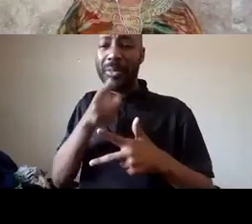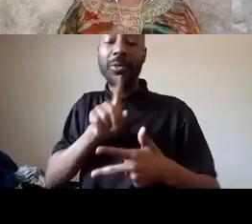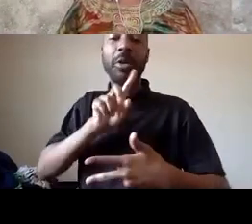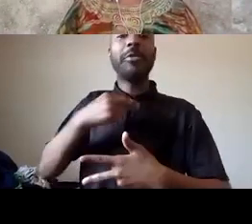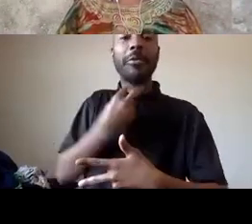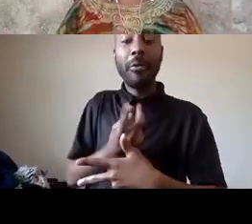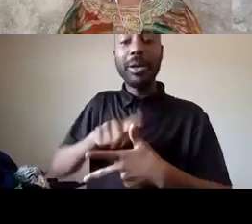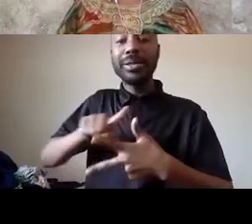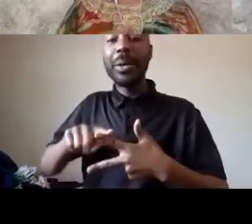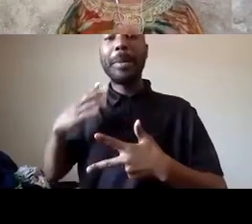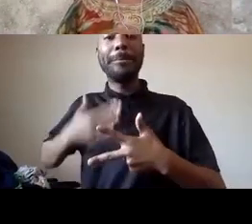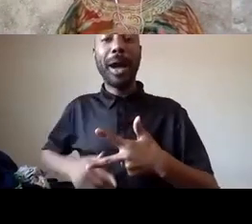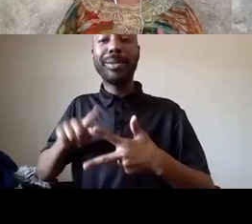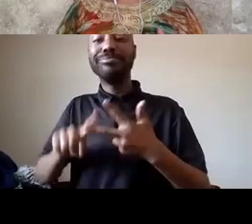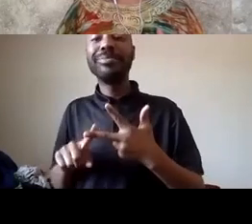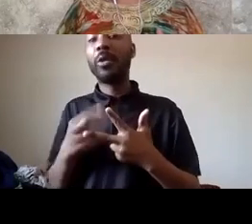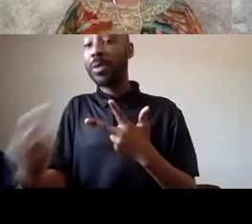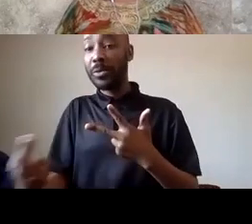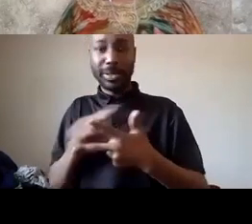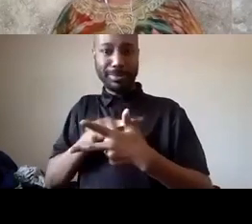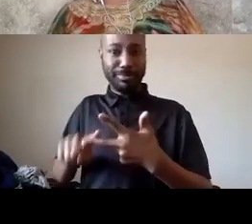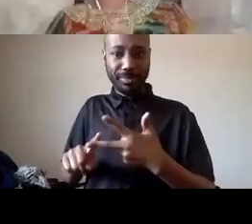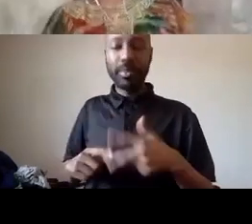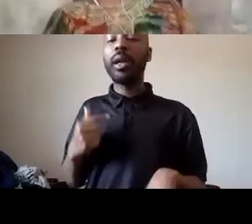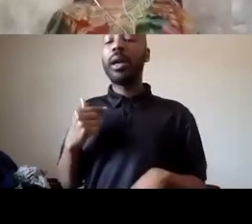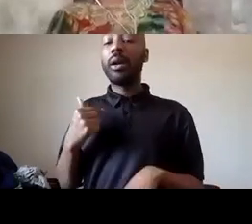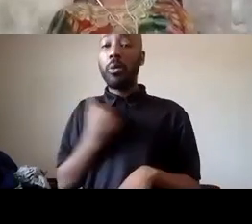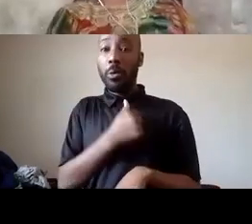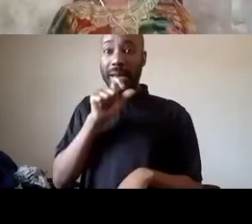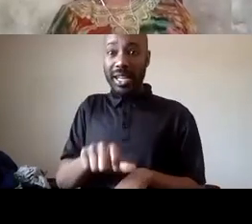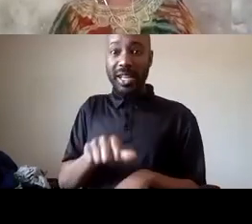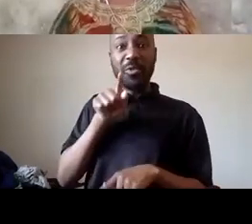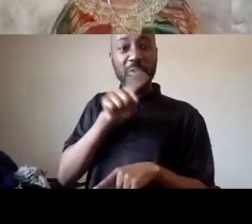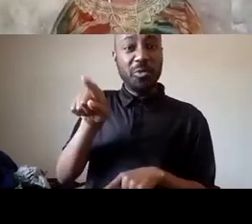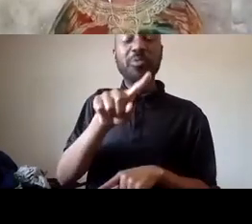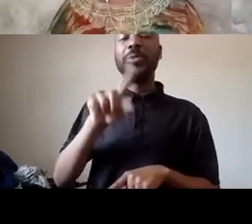resources we need for you to amplify what it is we're saying so